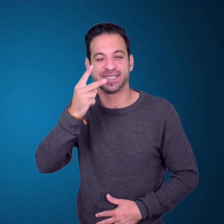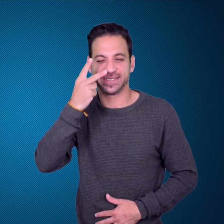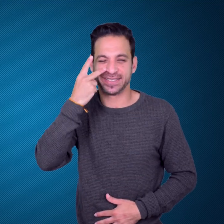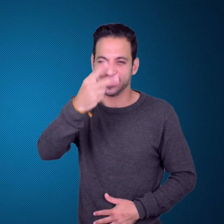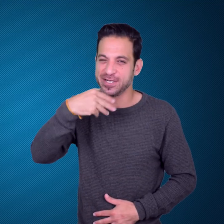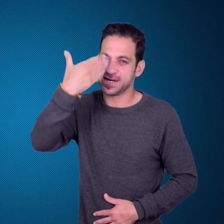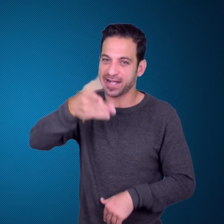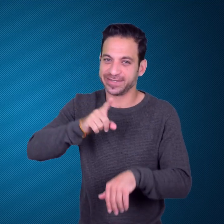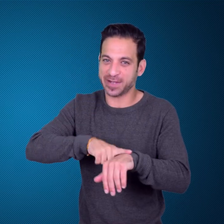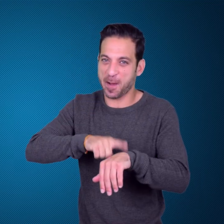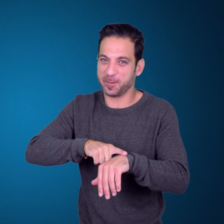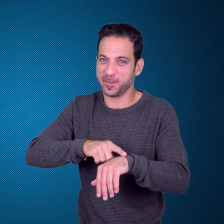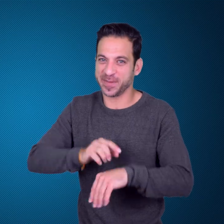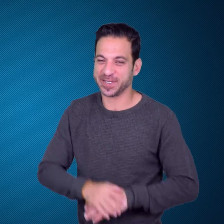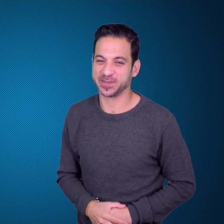See you next time!